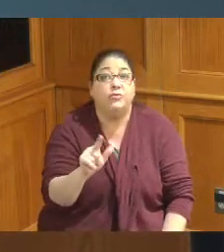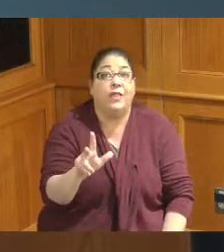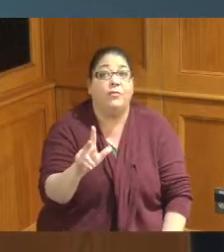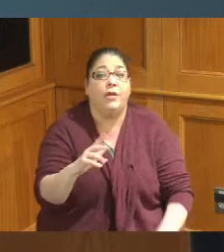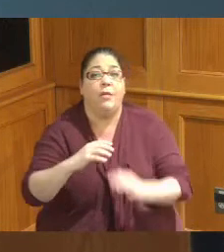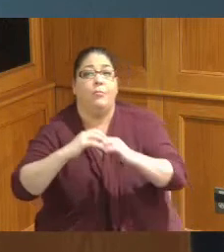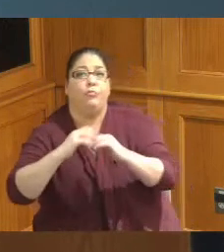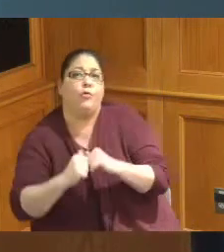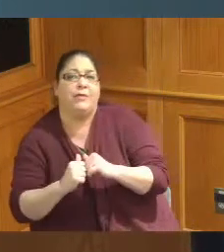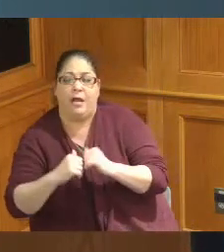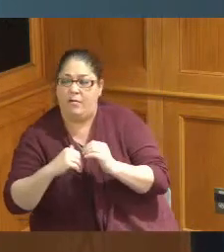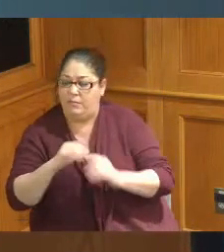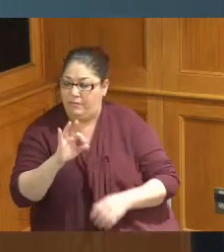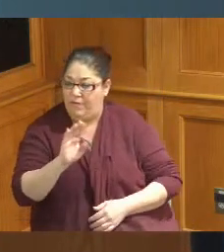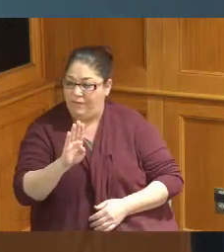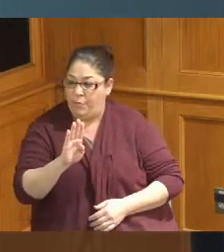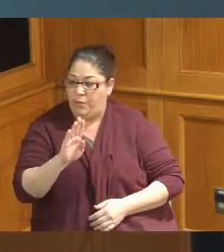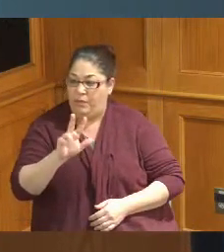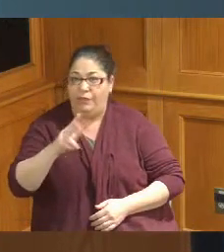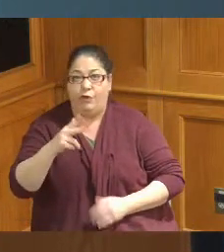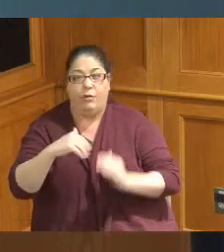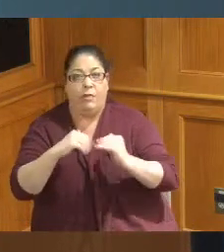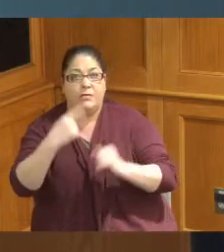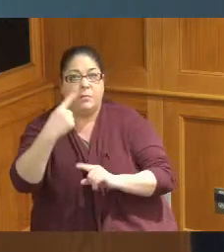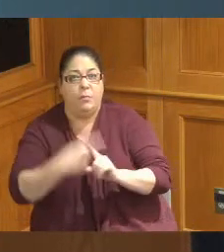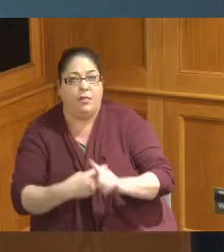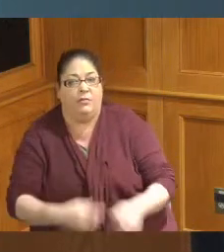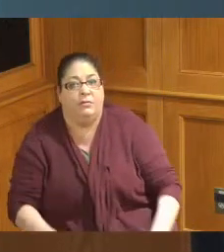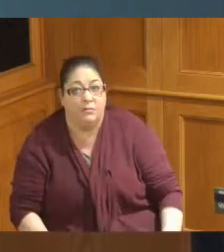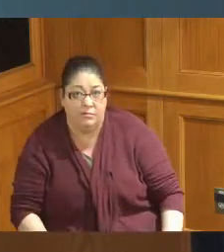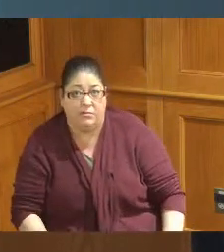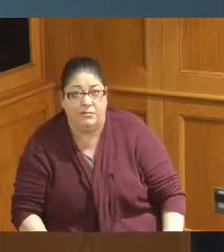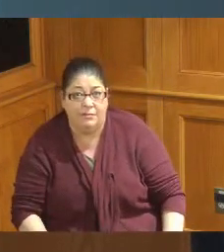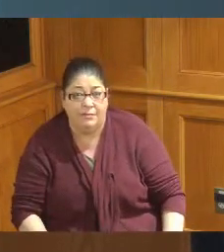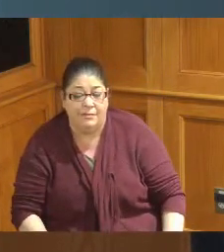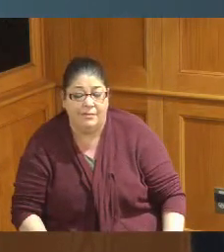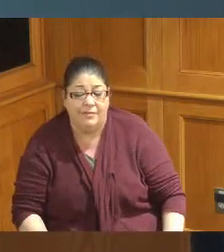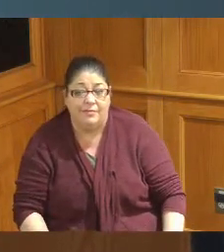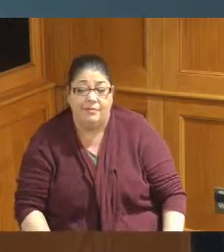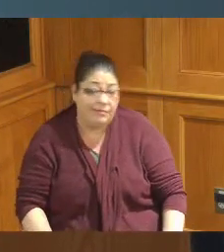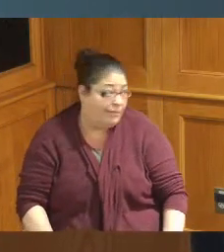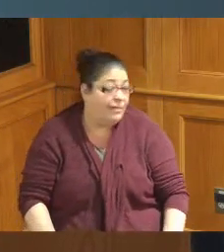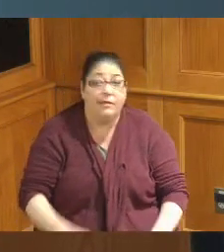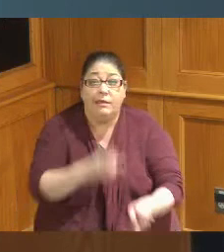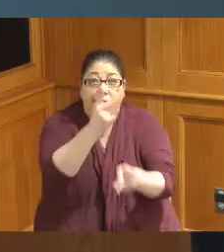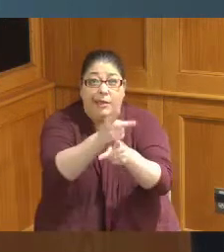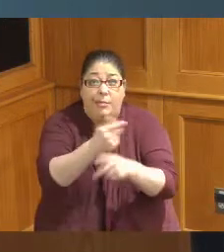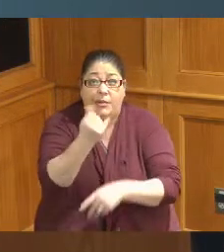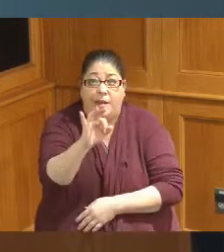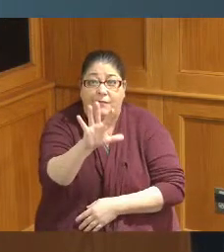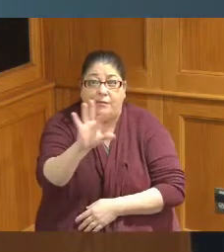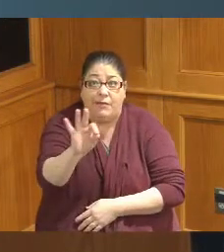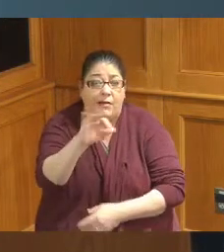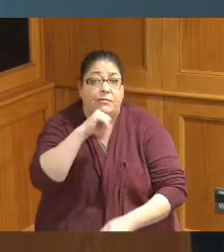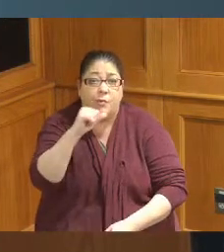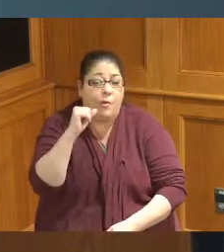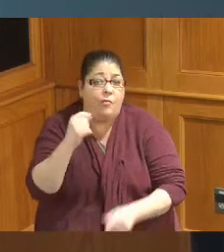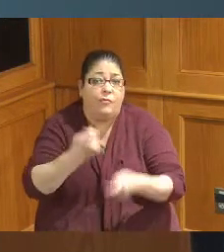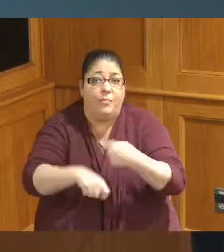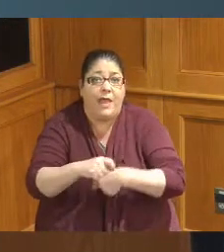down and a month keep what you got over there we don't want broke down equipment coming here